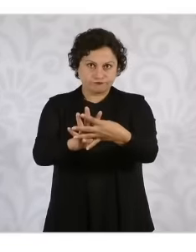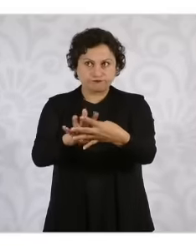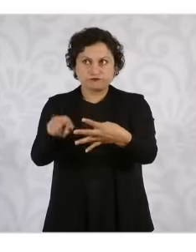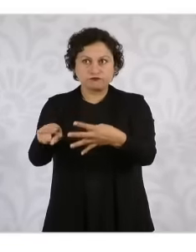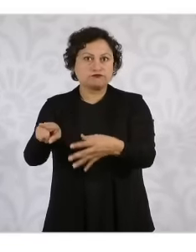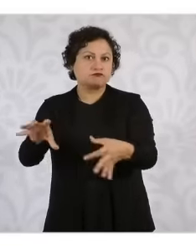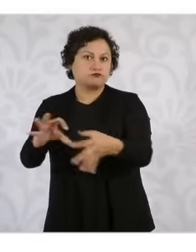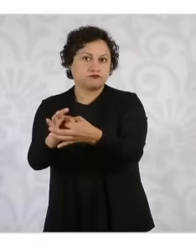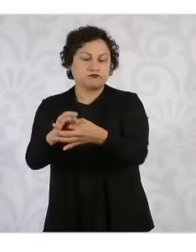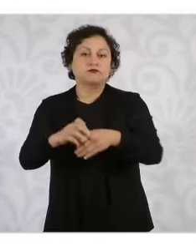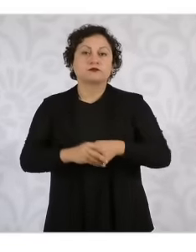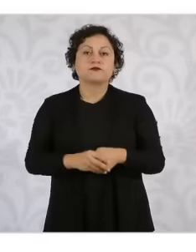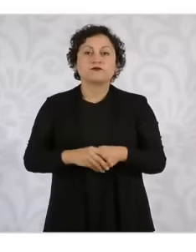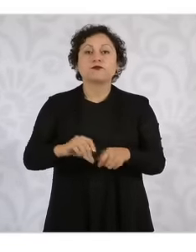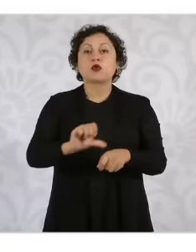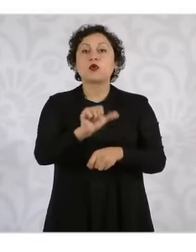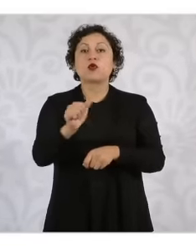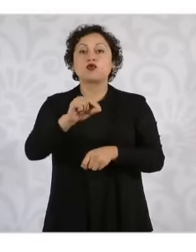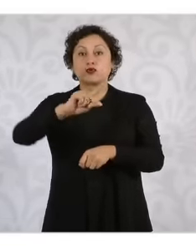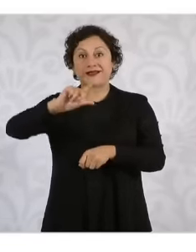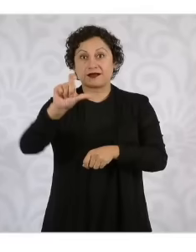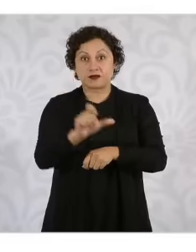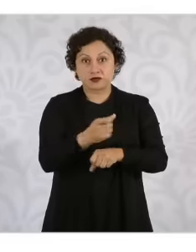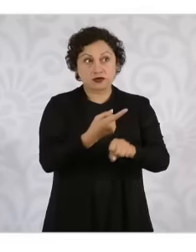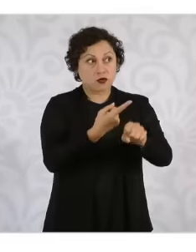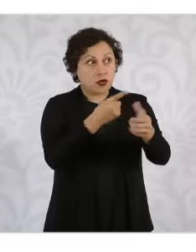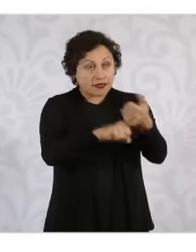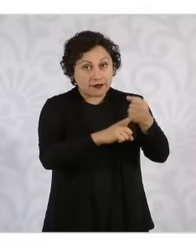regional diagnoses of the criminal phenomenon with intelligent focused prevention